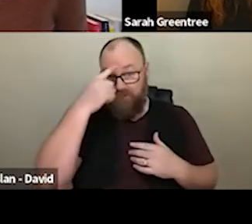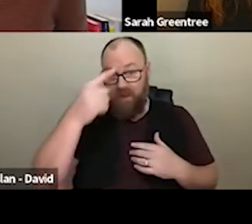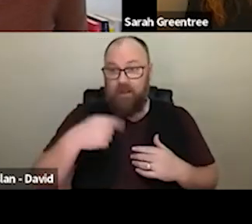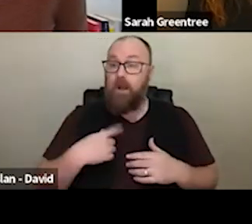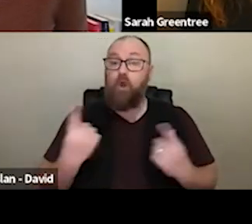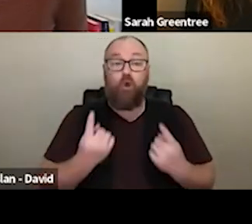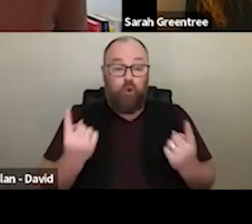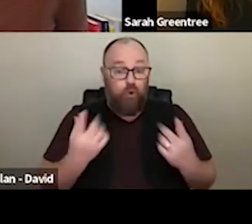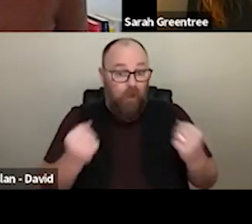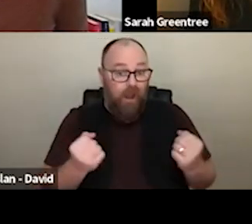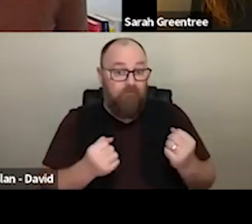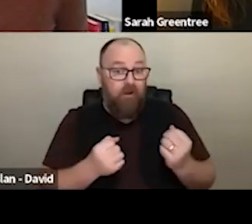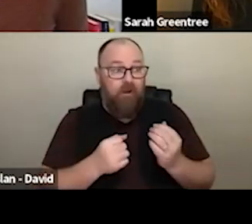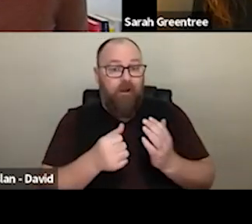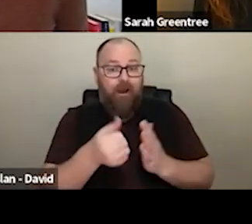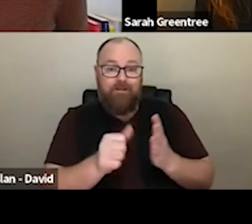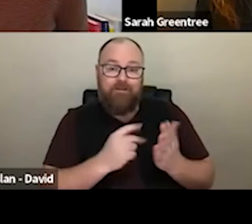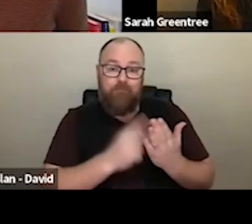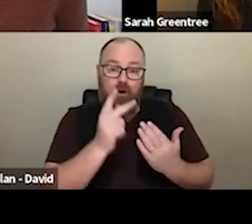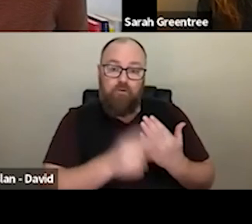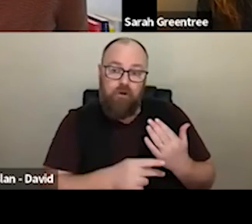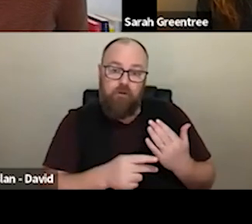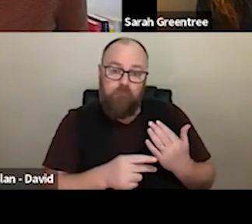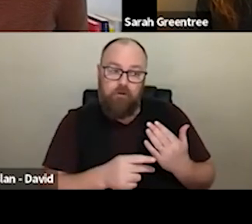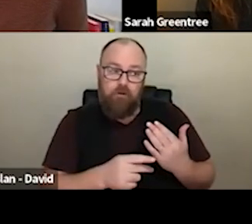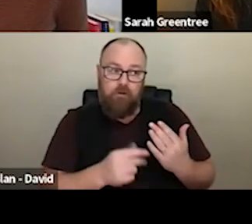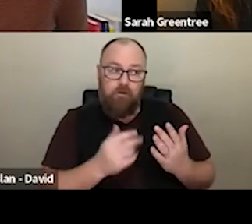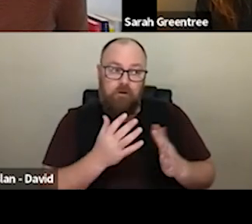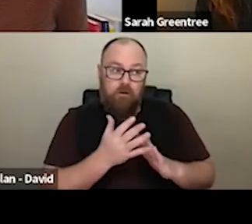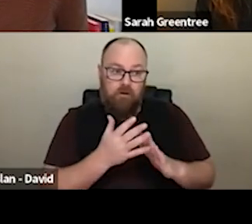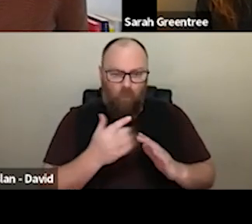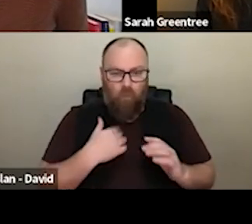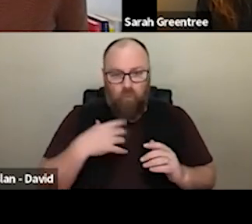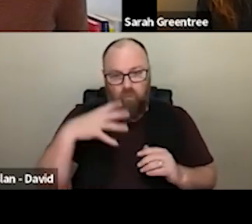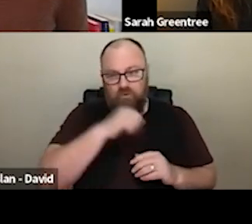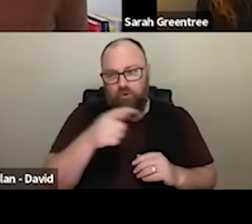in with an artistic program before you investment don't provide services also as part of their